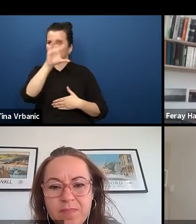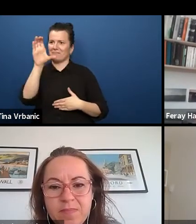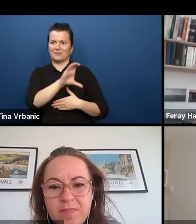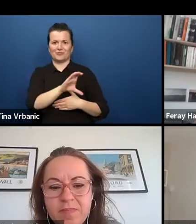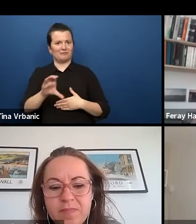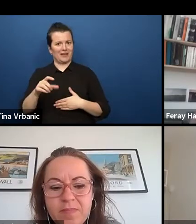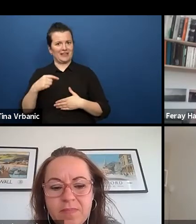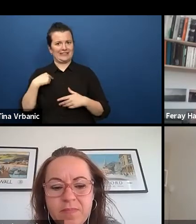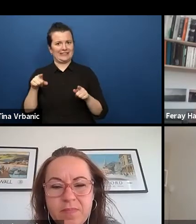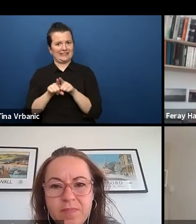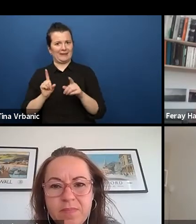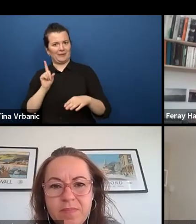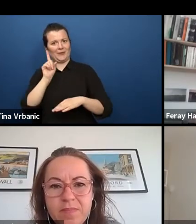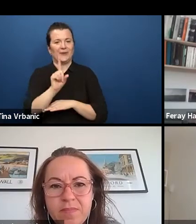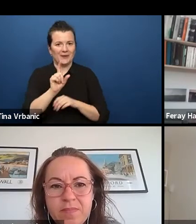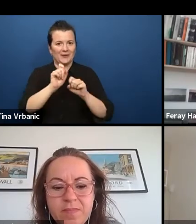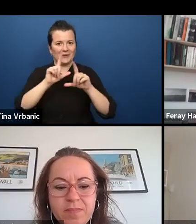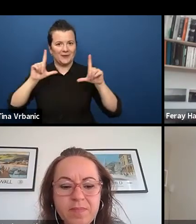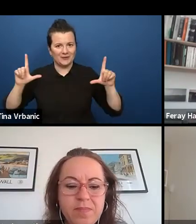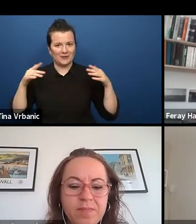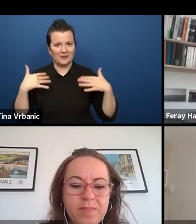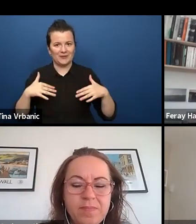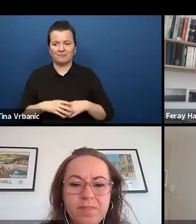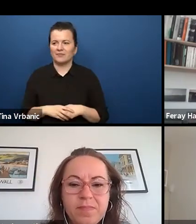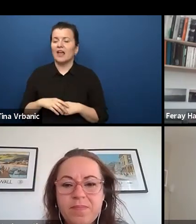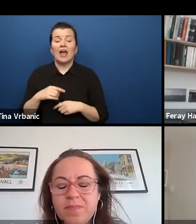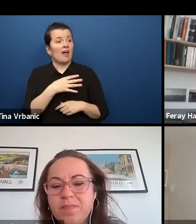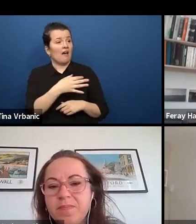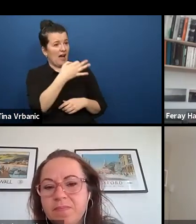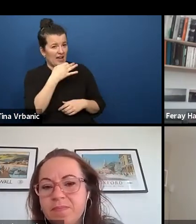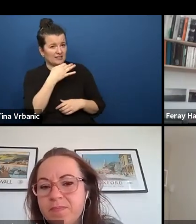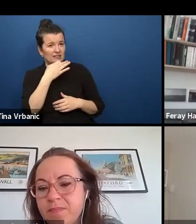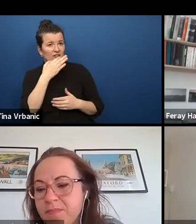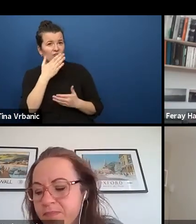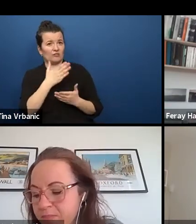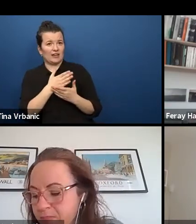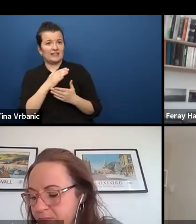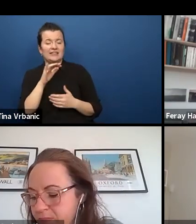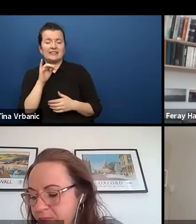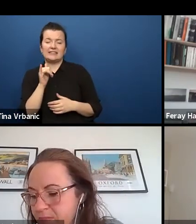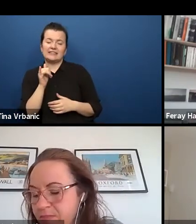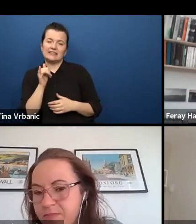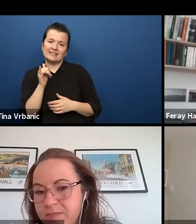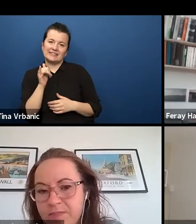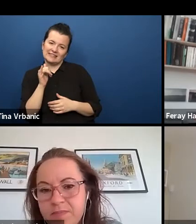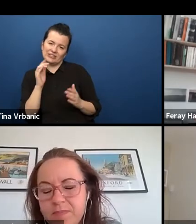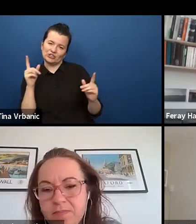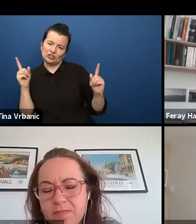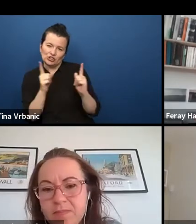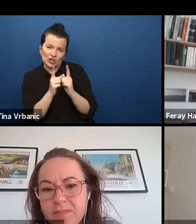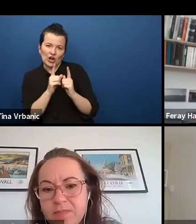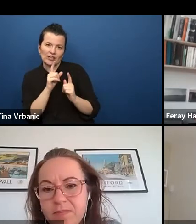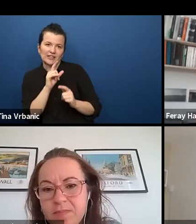the short answer would be that yes, I do feel completely understood